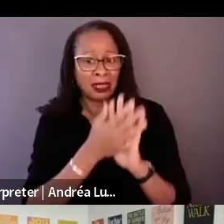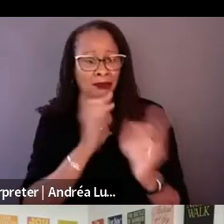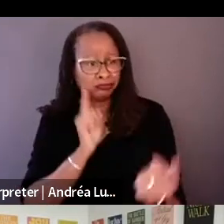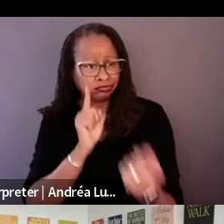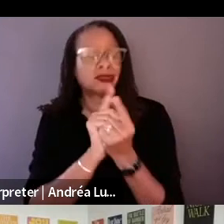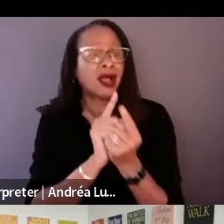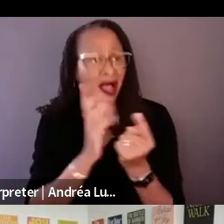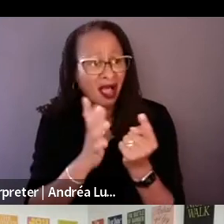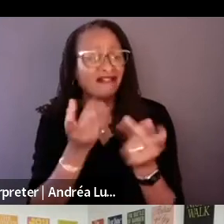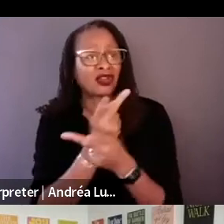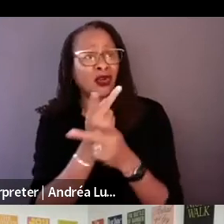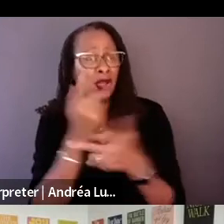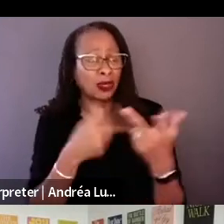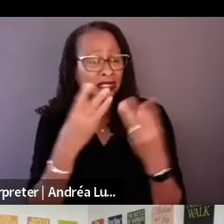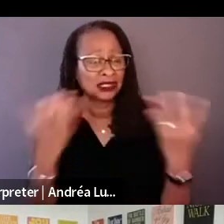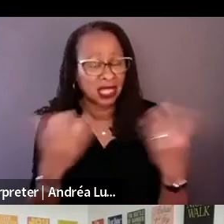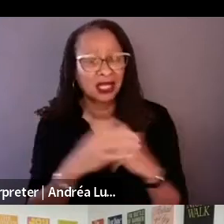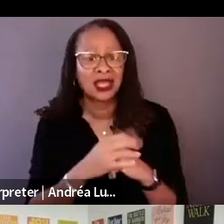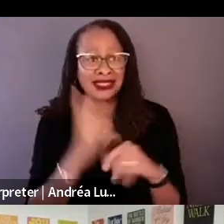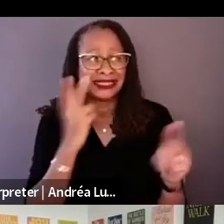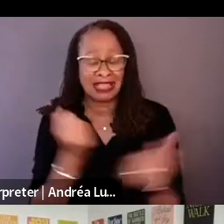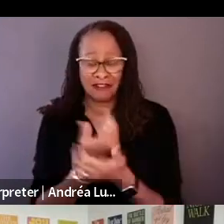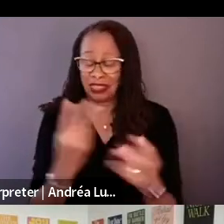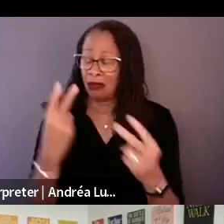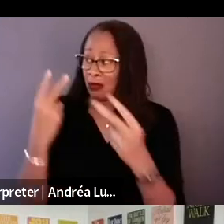his life was. He did not.